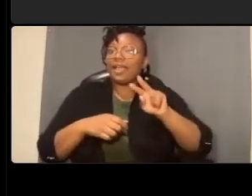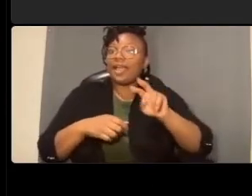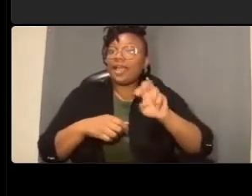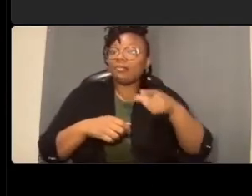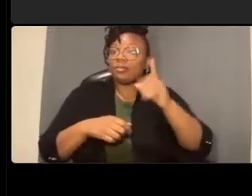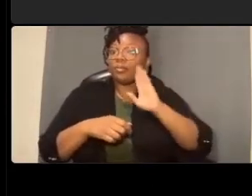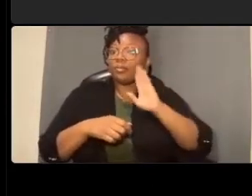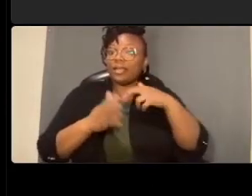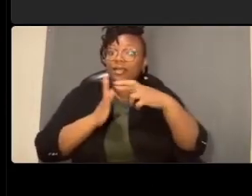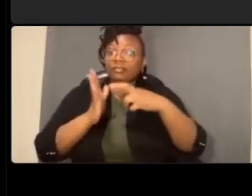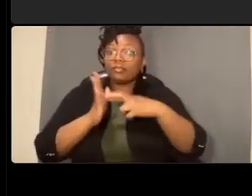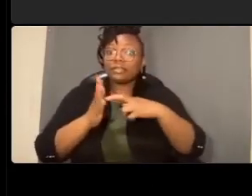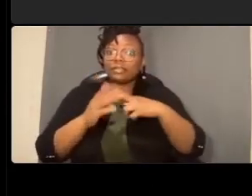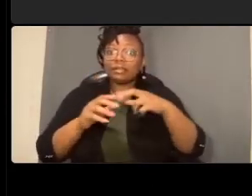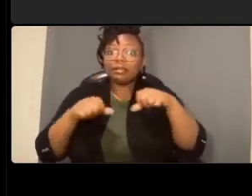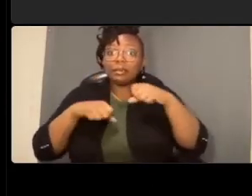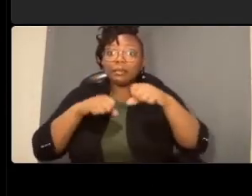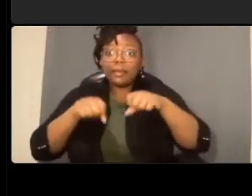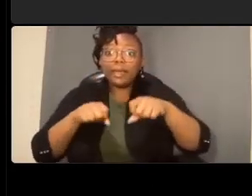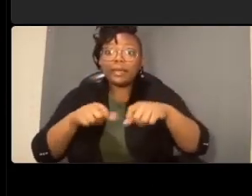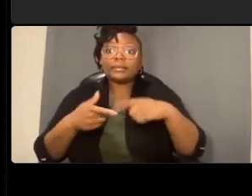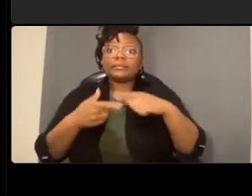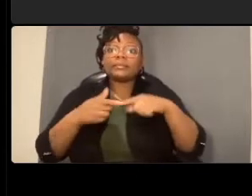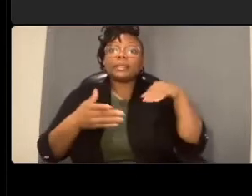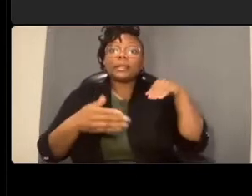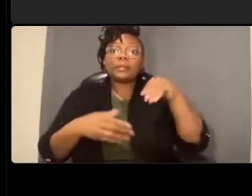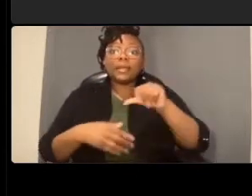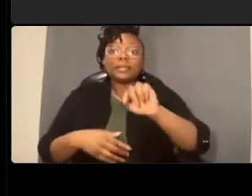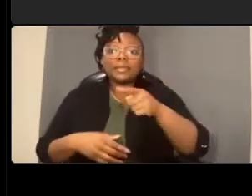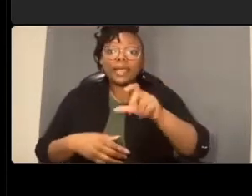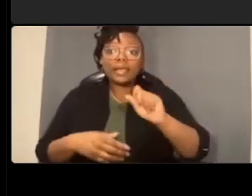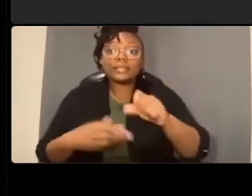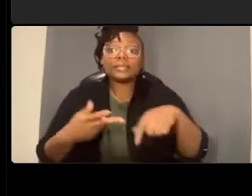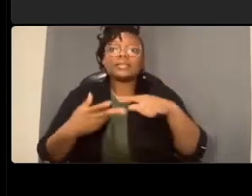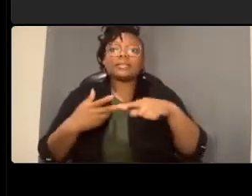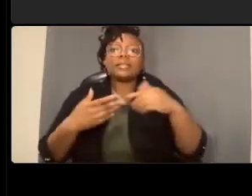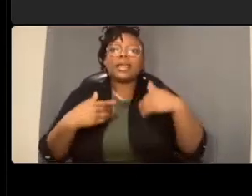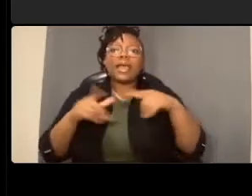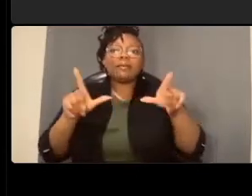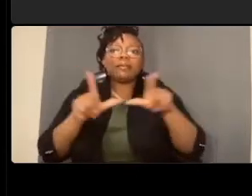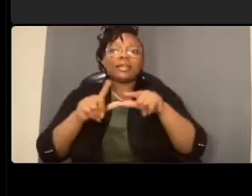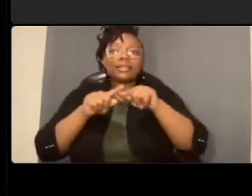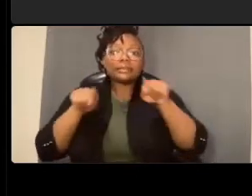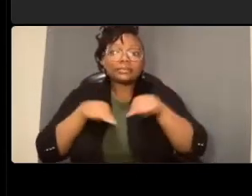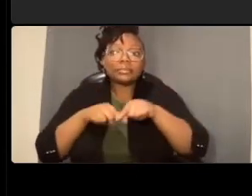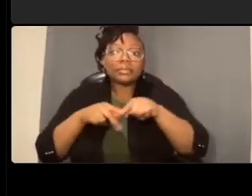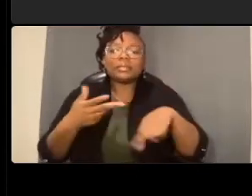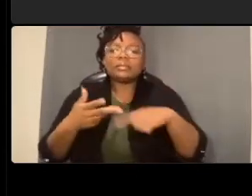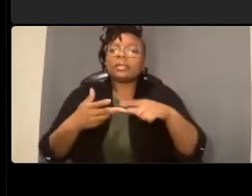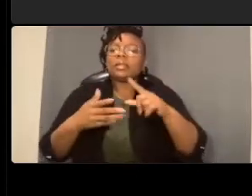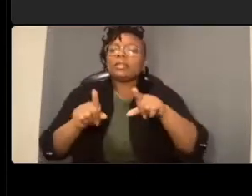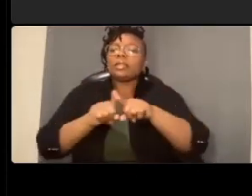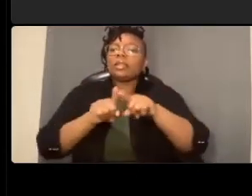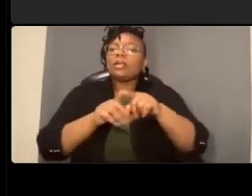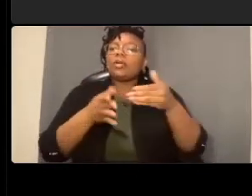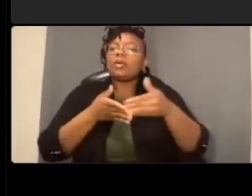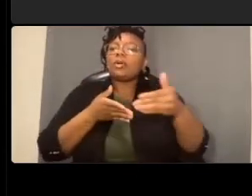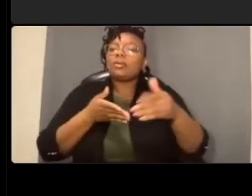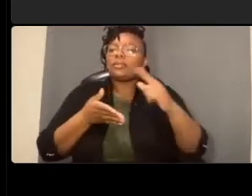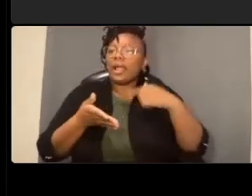pay taxes have license plates and they will often i assume exceed the speed limit of 25 if you